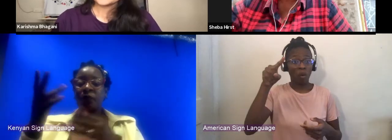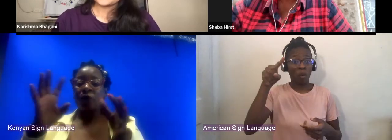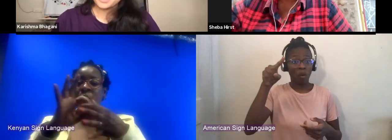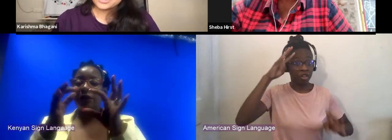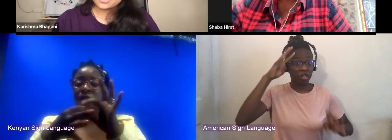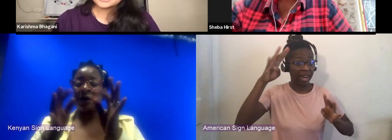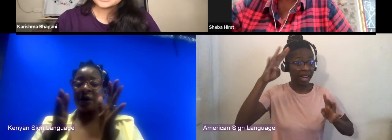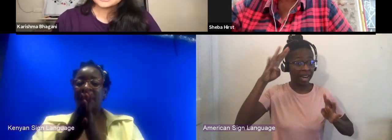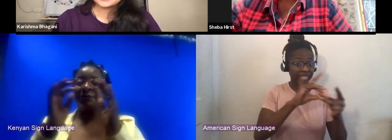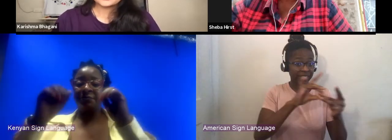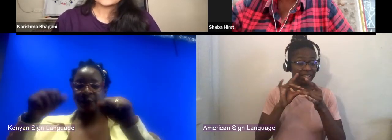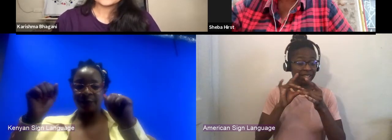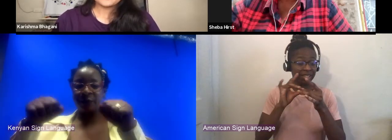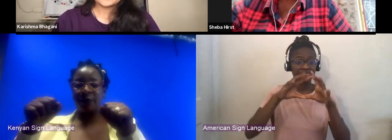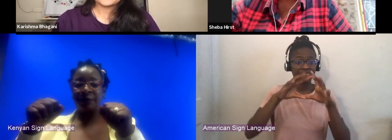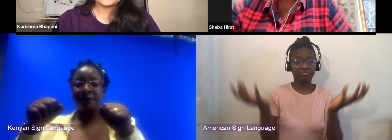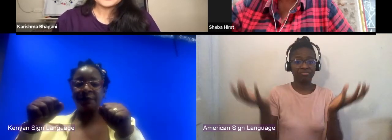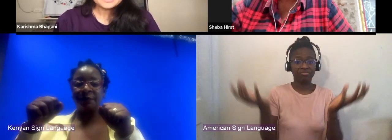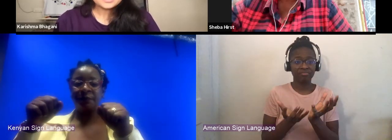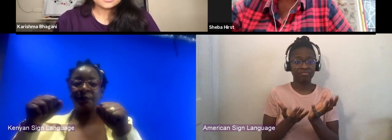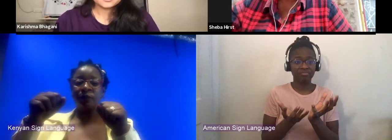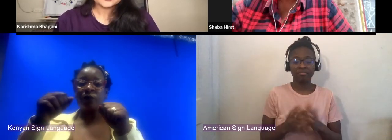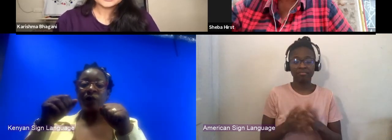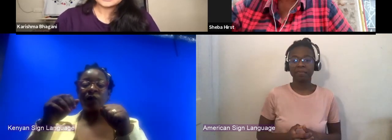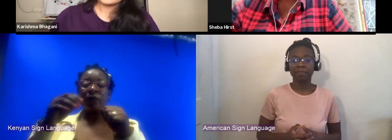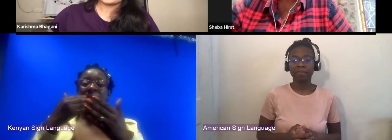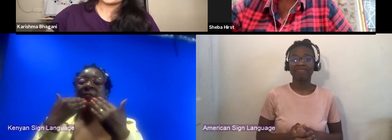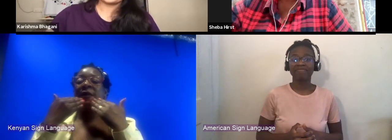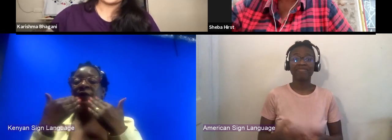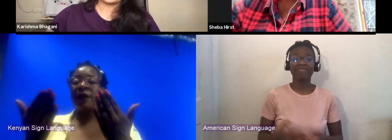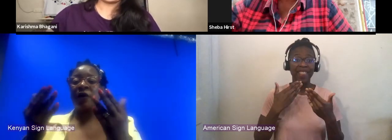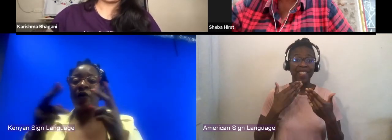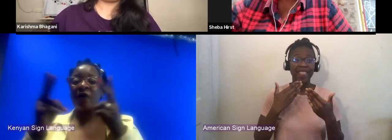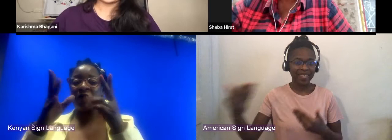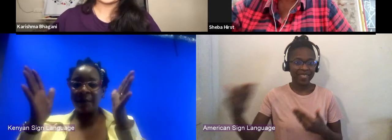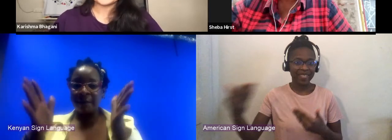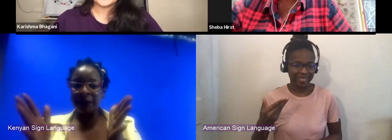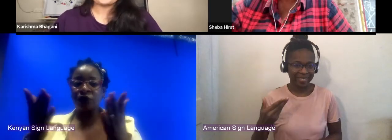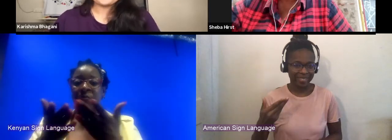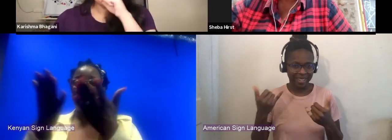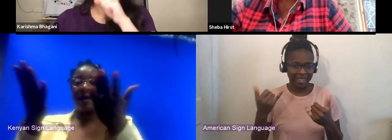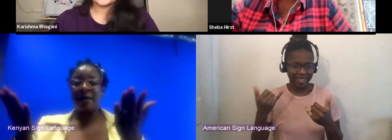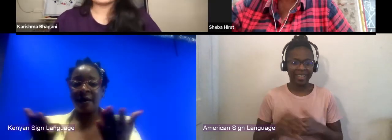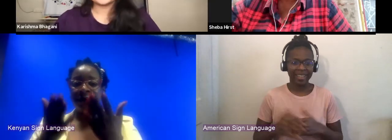So on that note thank you so much for being here with us today. Thank you for making time (clears throat) to speak